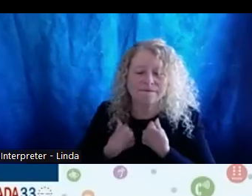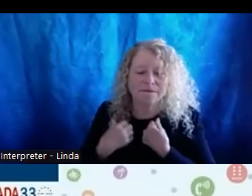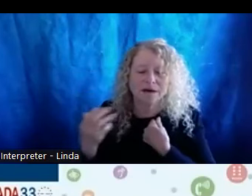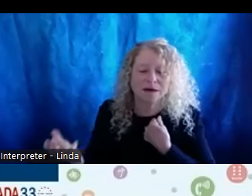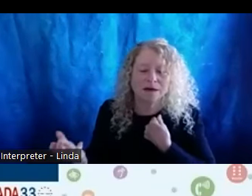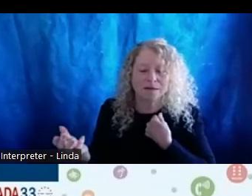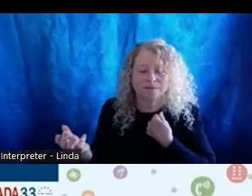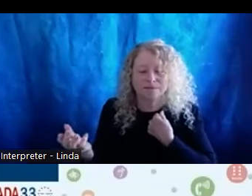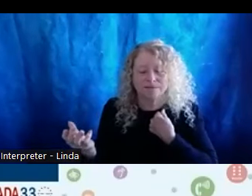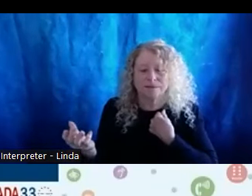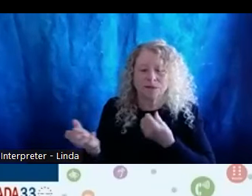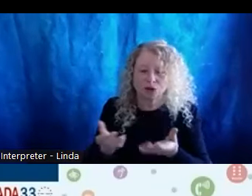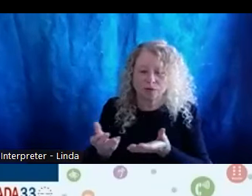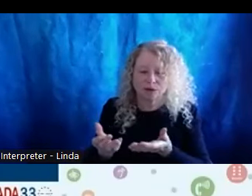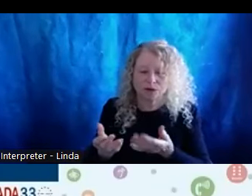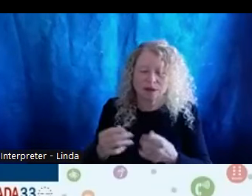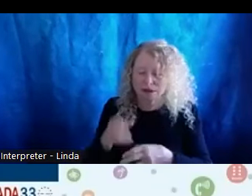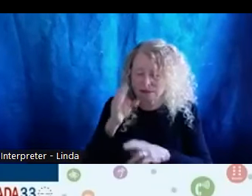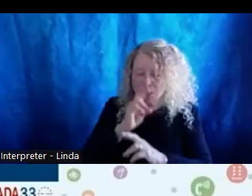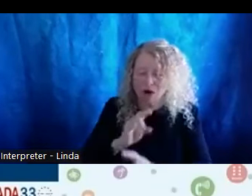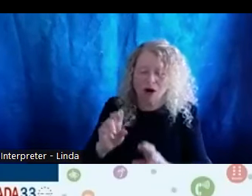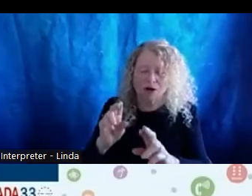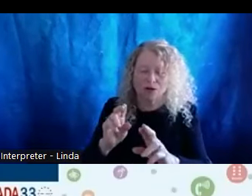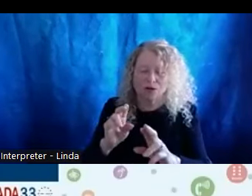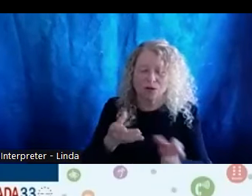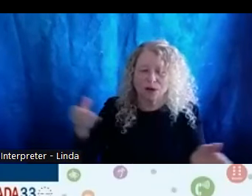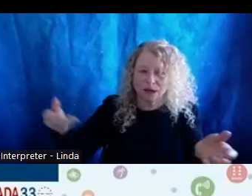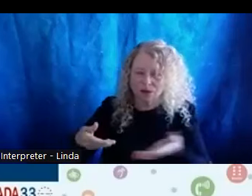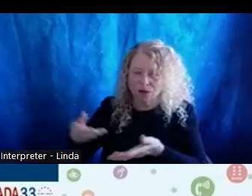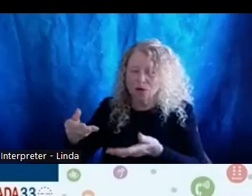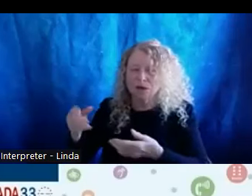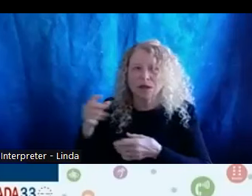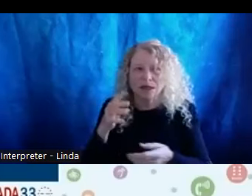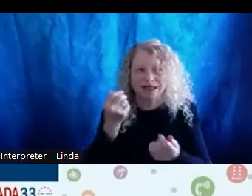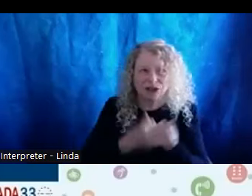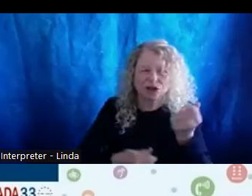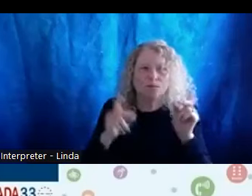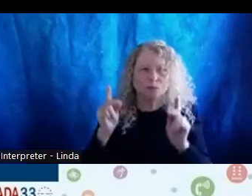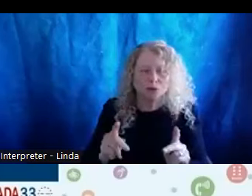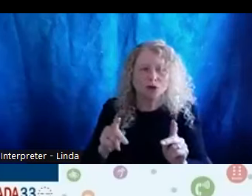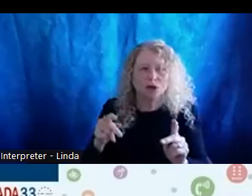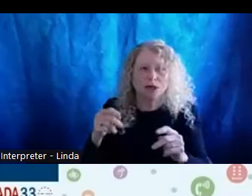as they will now kick us off into a fireside chat about their life and experiences doing diversity inclusion